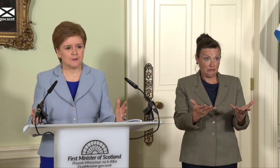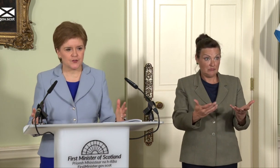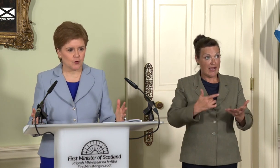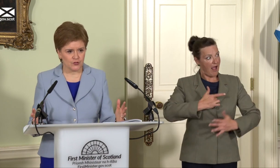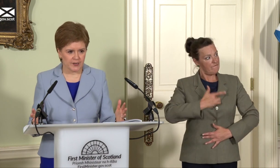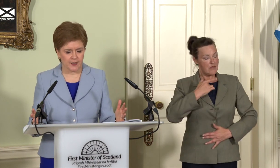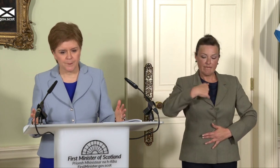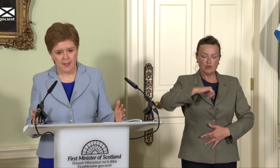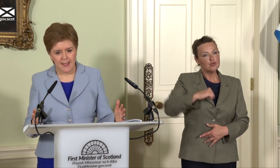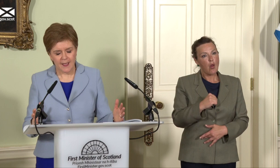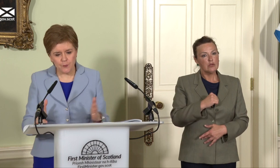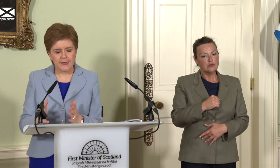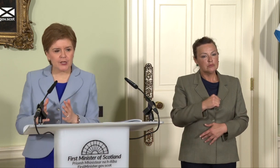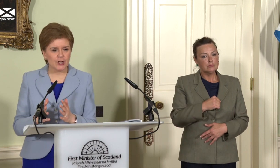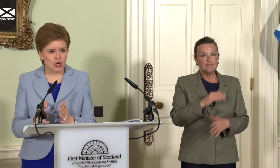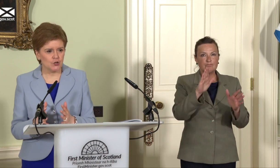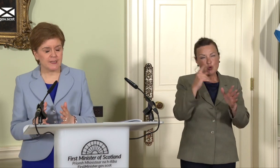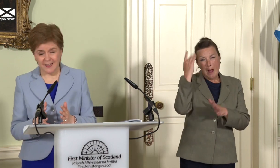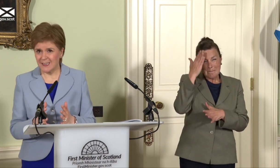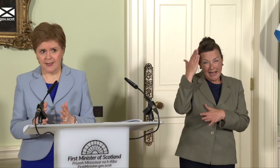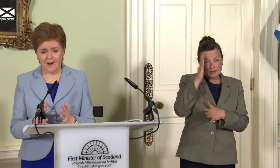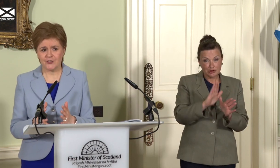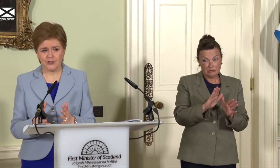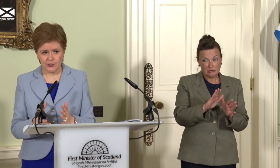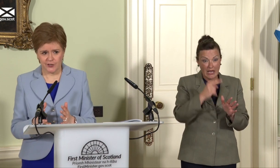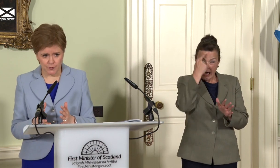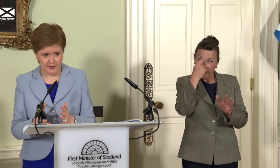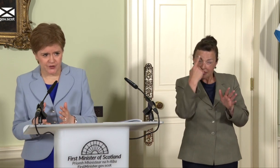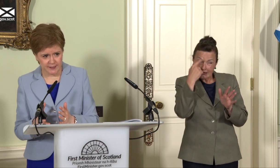Scotland right now; if we can conclude, and I think it is hard to conclude otherwise right now,